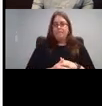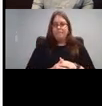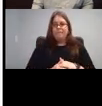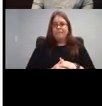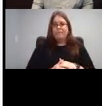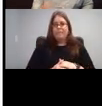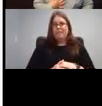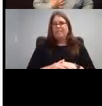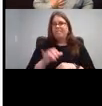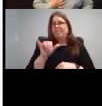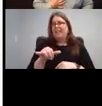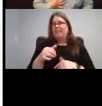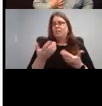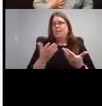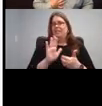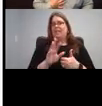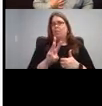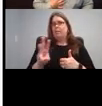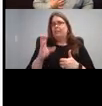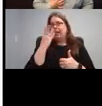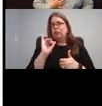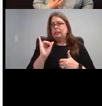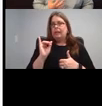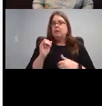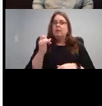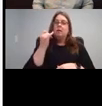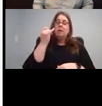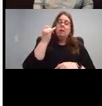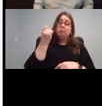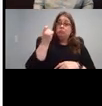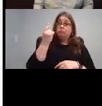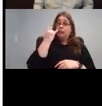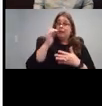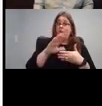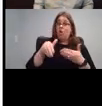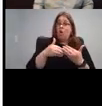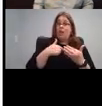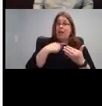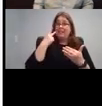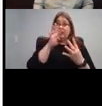was head looks like, at least for me, I find that if all I see are links, and I can't actually picture something looks like it doesn't mean anything.